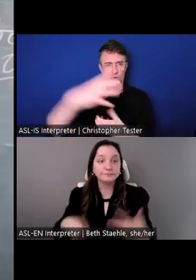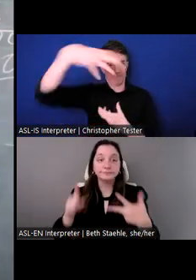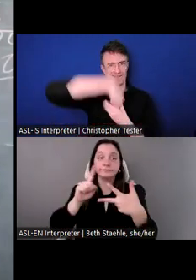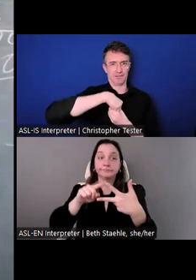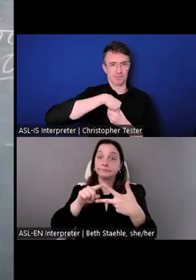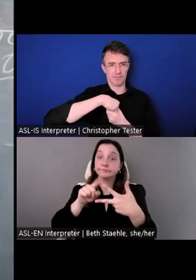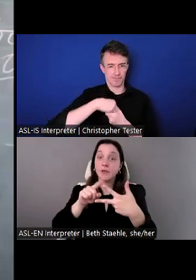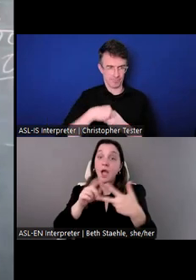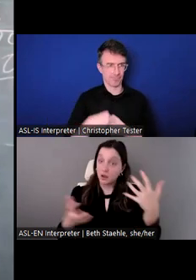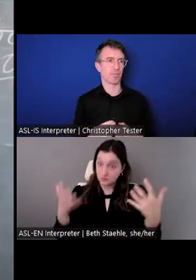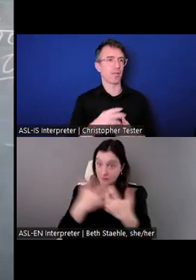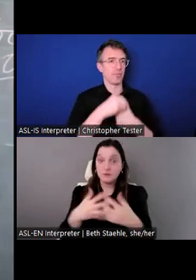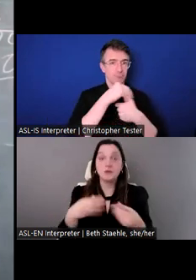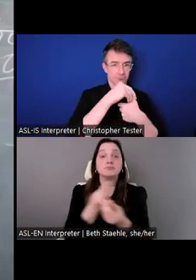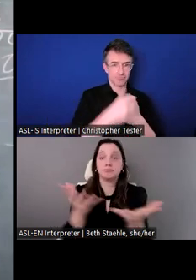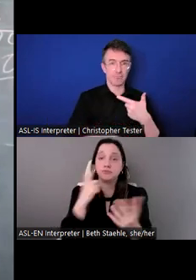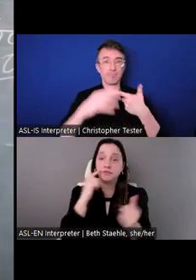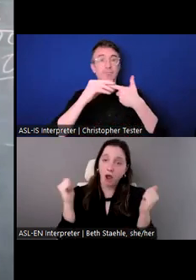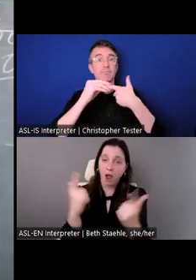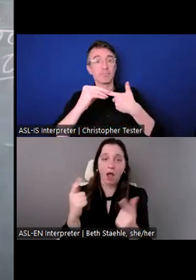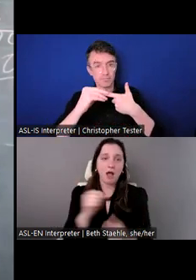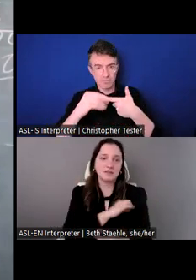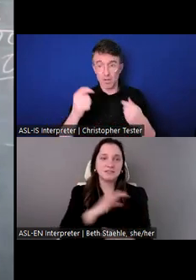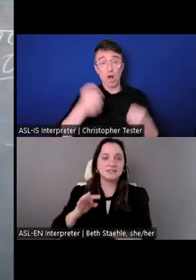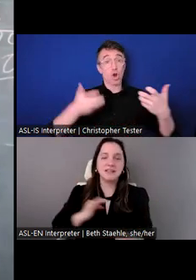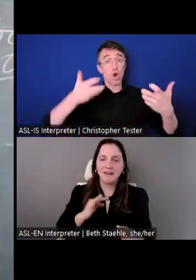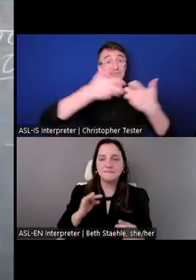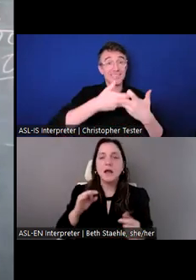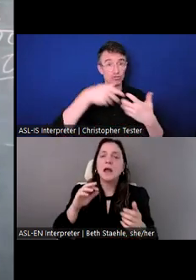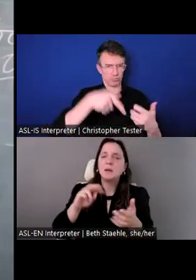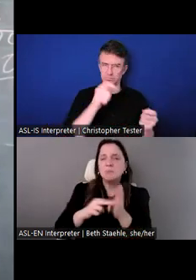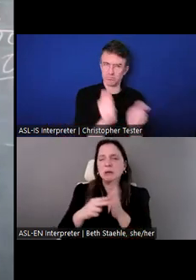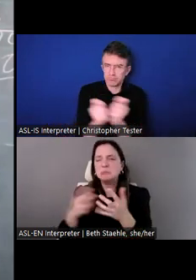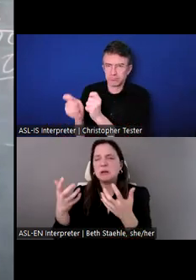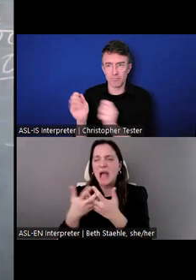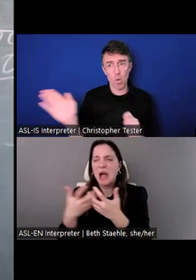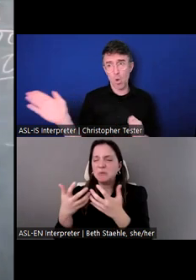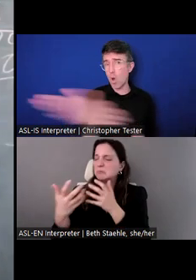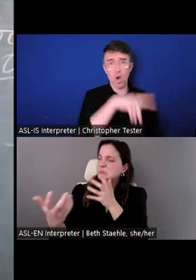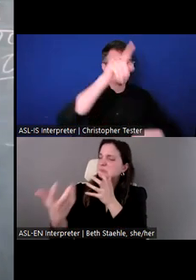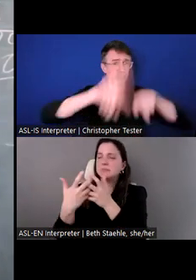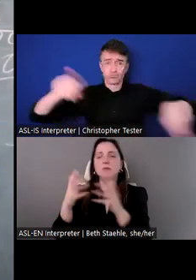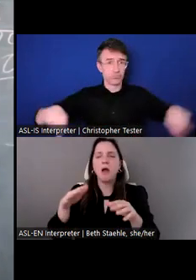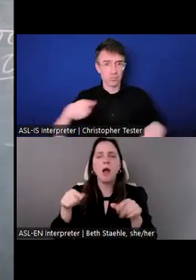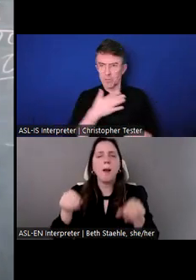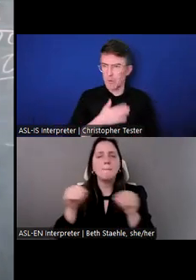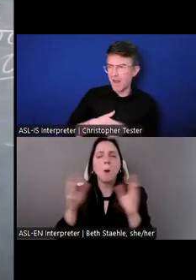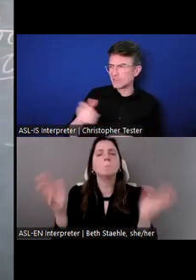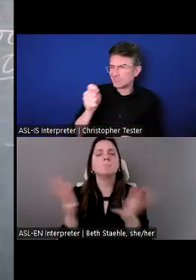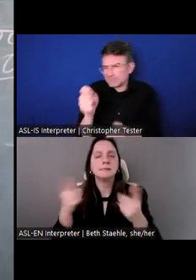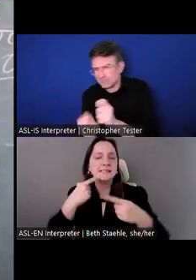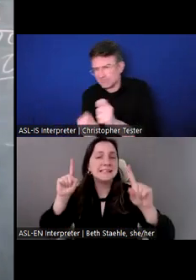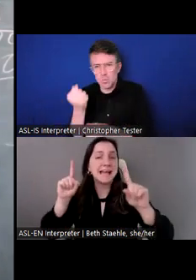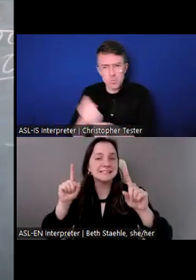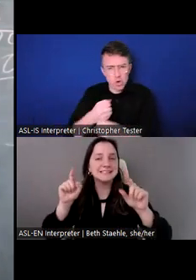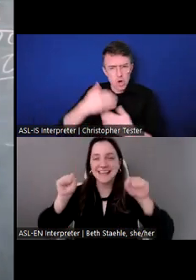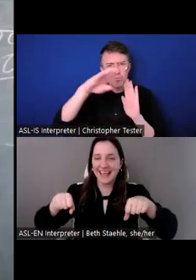Which we internally call "success enablers" it may include maybe a special mouse to be